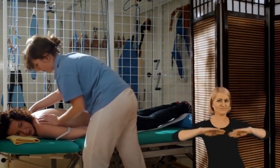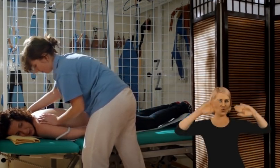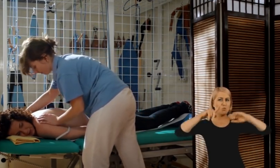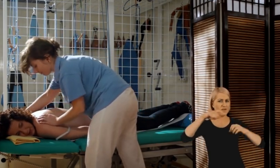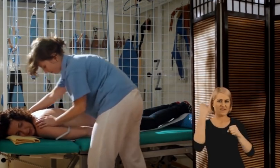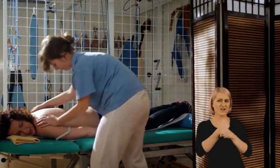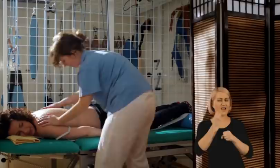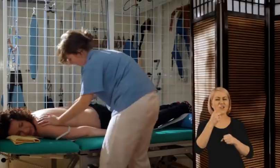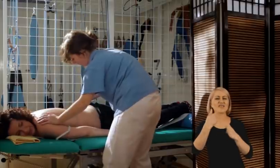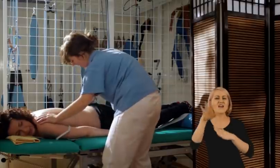the blade bones?